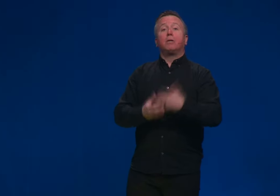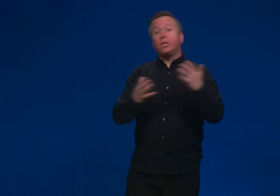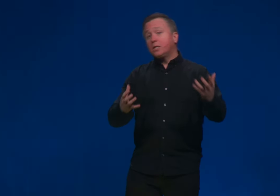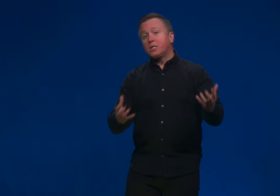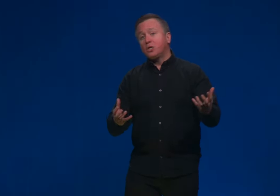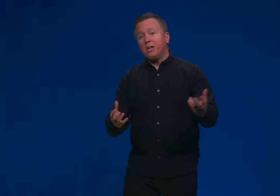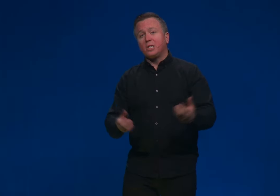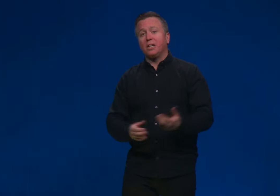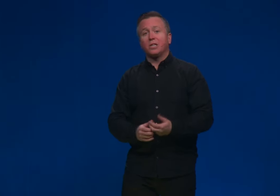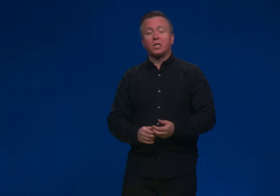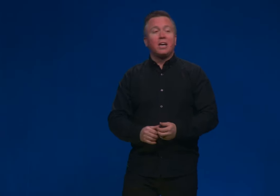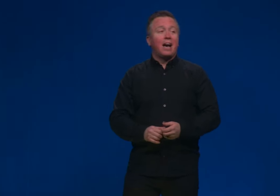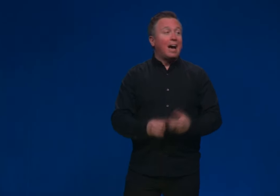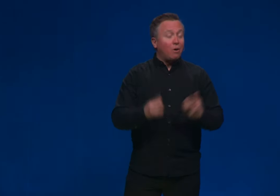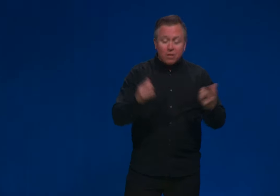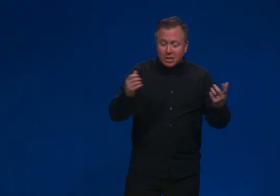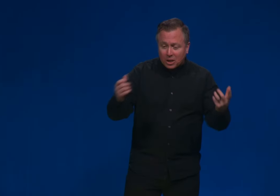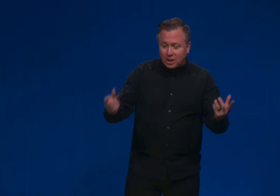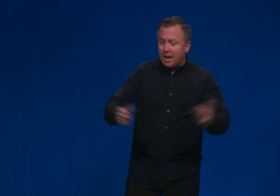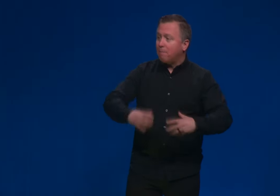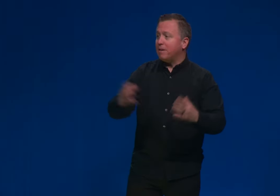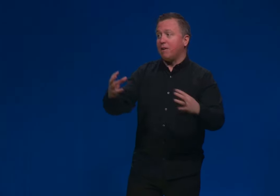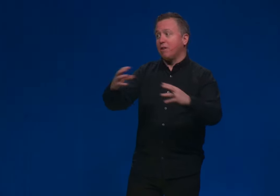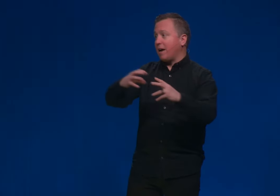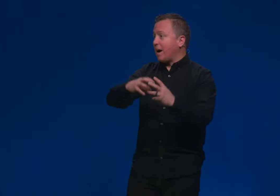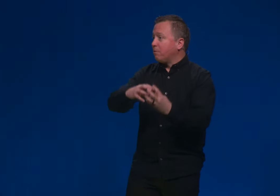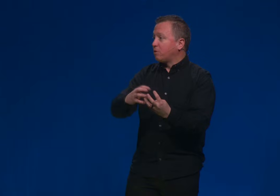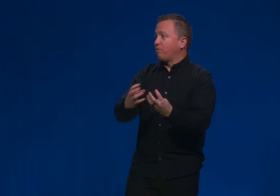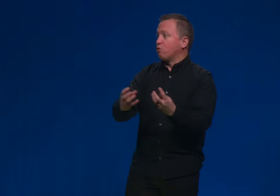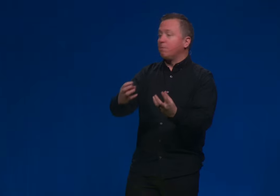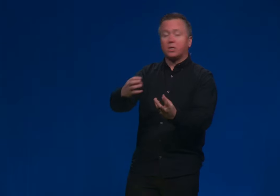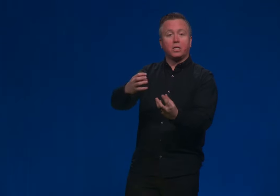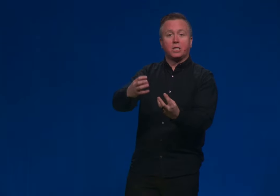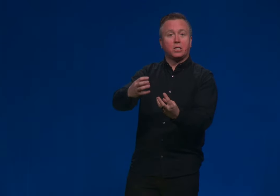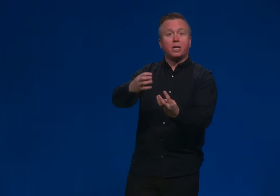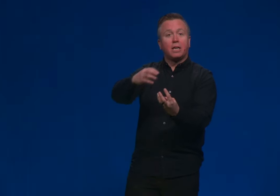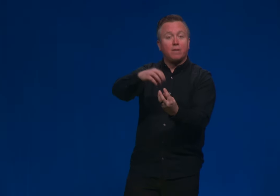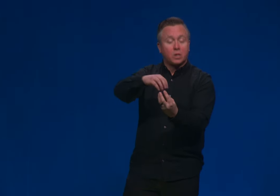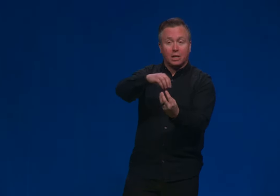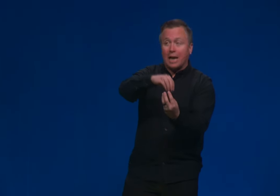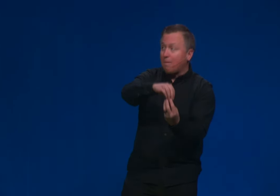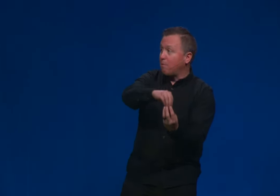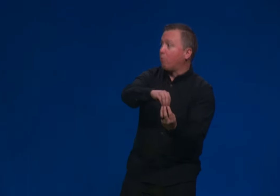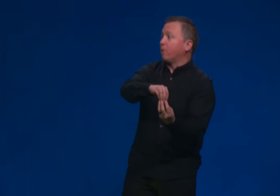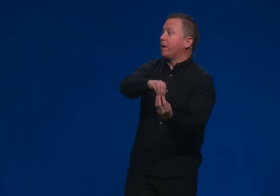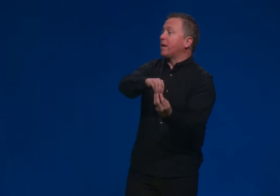But Genesis does not tell us how this actually happened, how the atoms formed. It's not given us a lab report, Right.